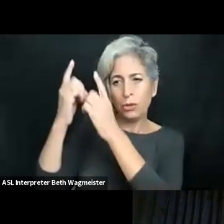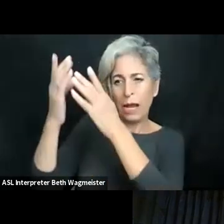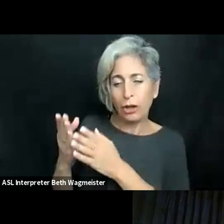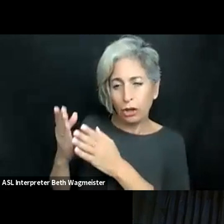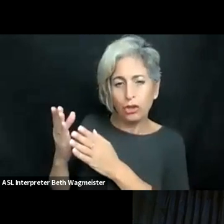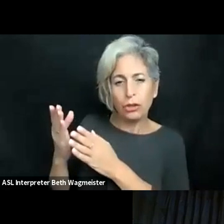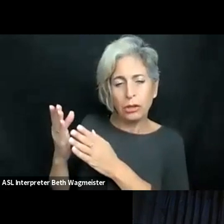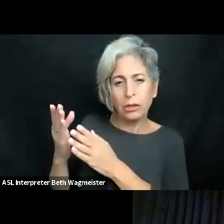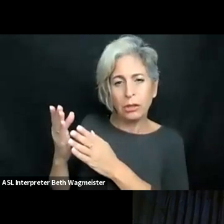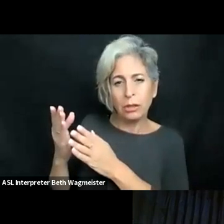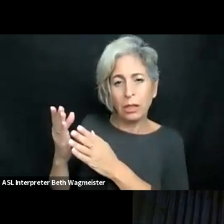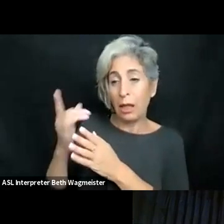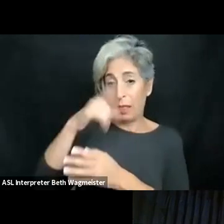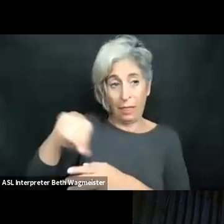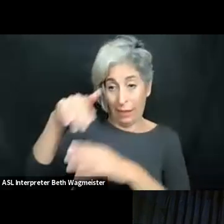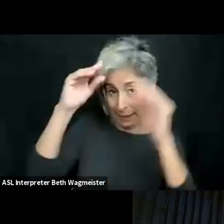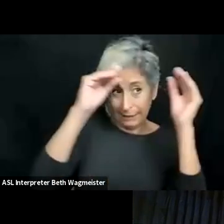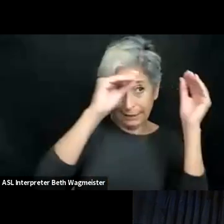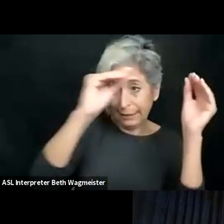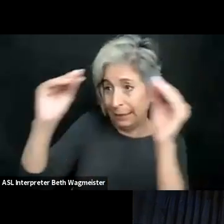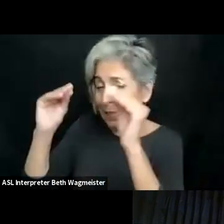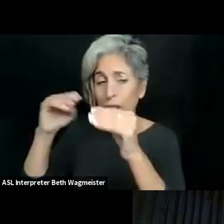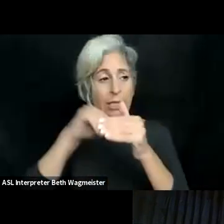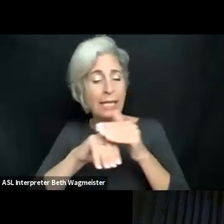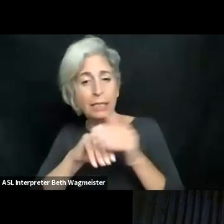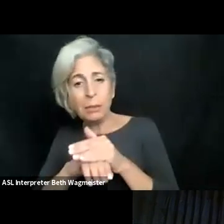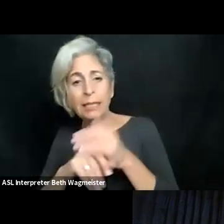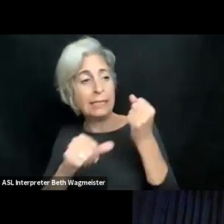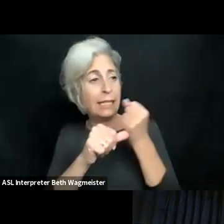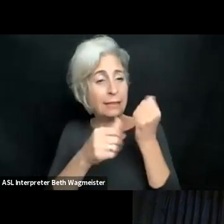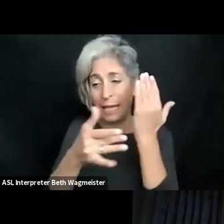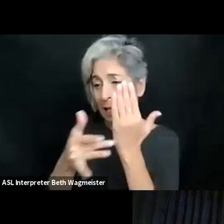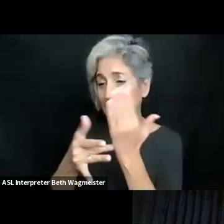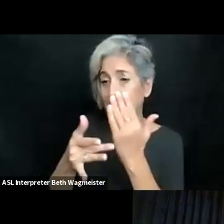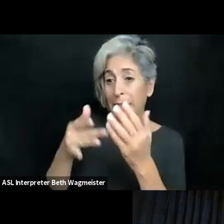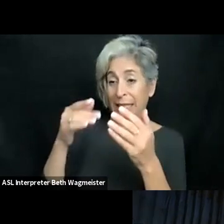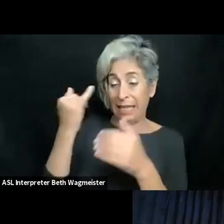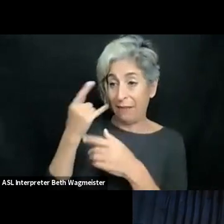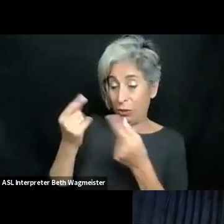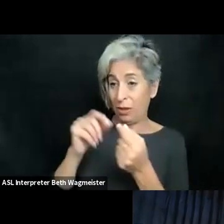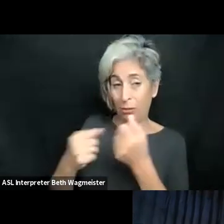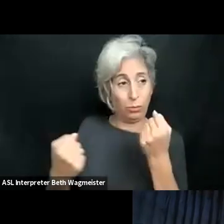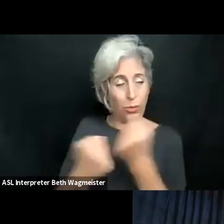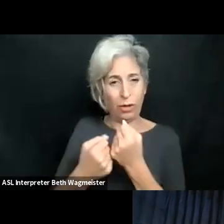framework is basically a platform of knowledge to support educators when they